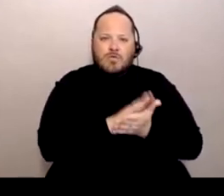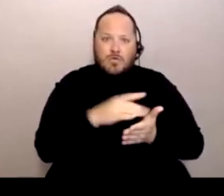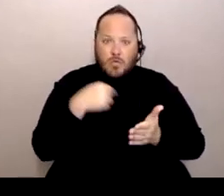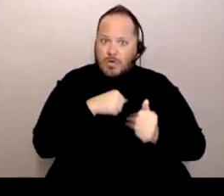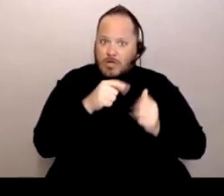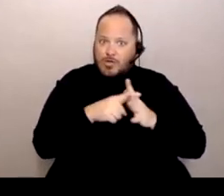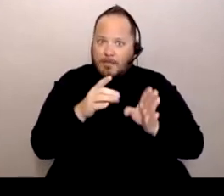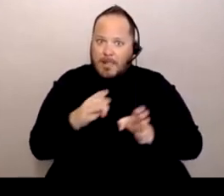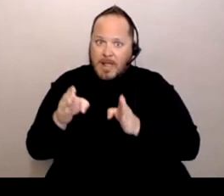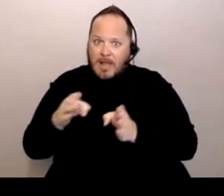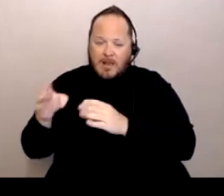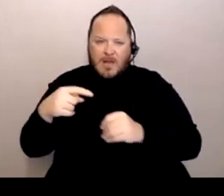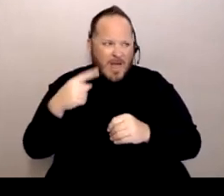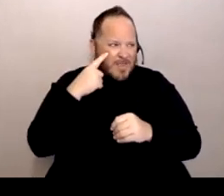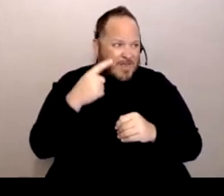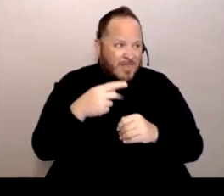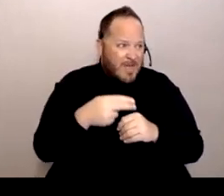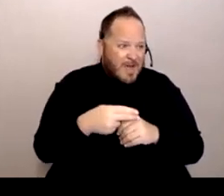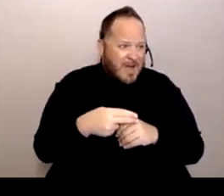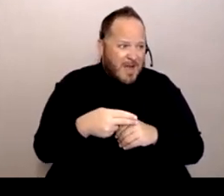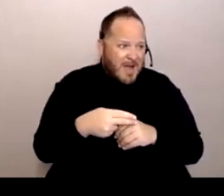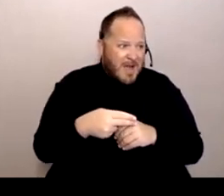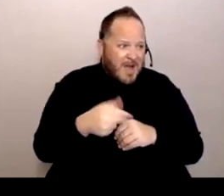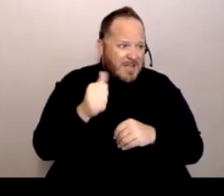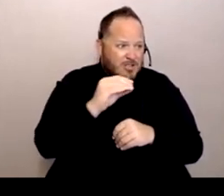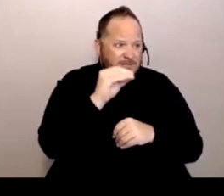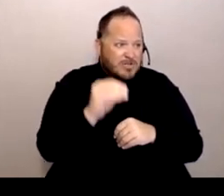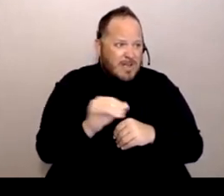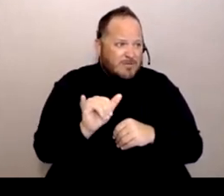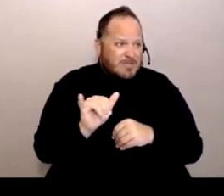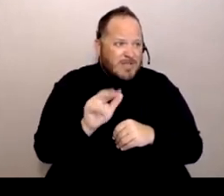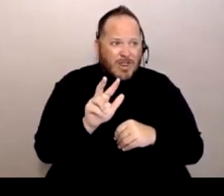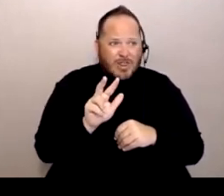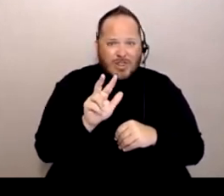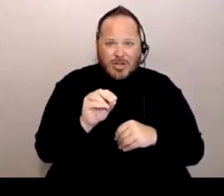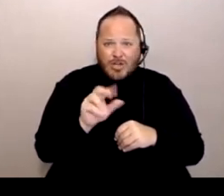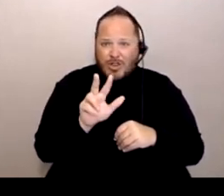And we had, like, I think the highest percentage was like 30 maybe 5% of students